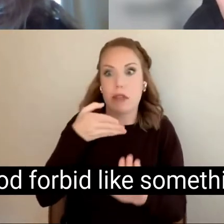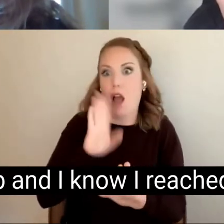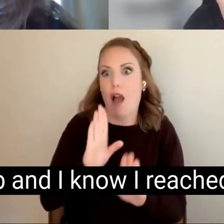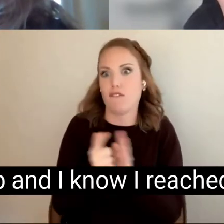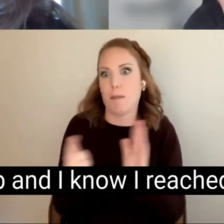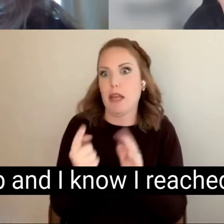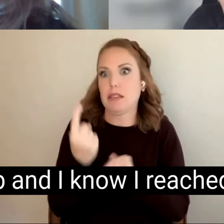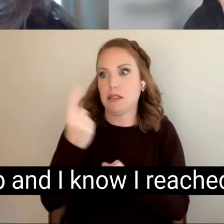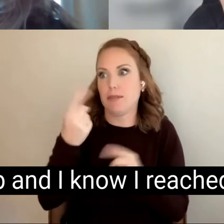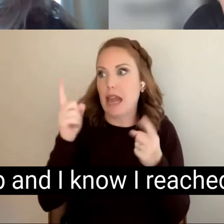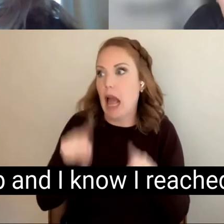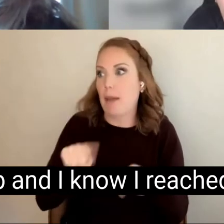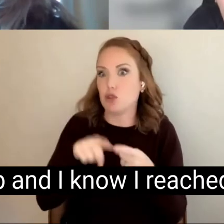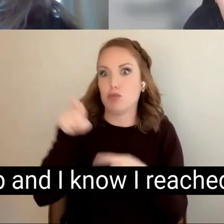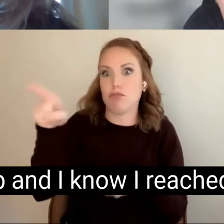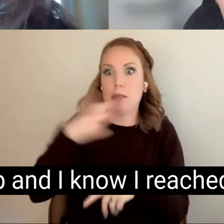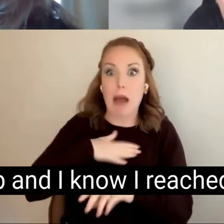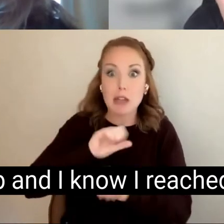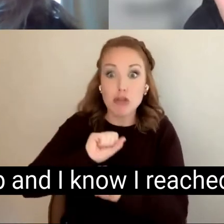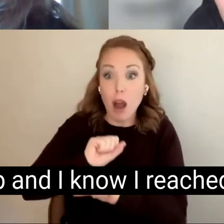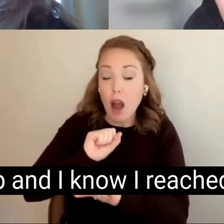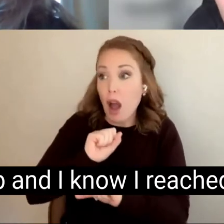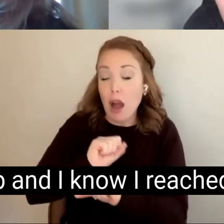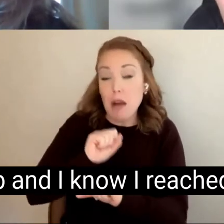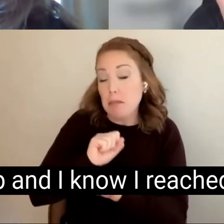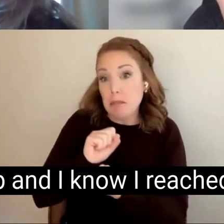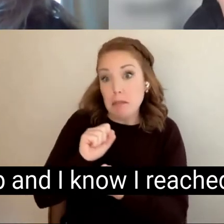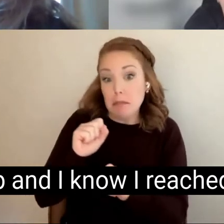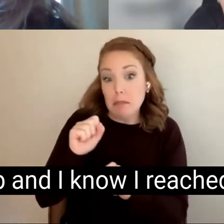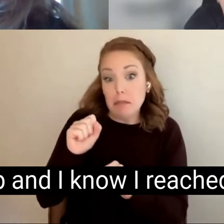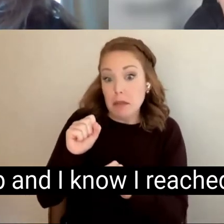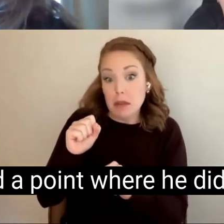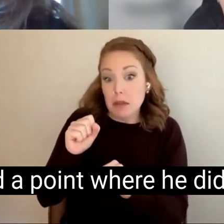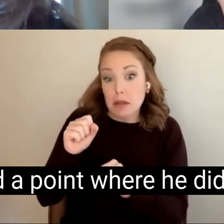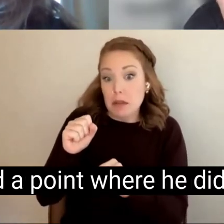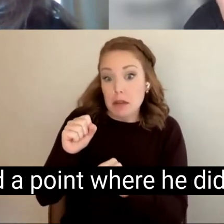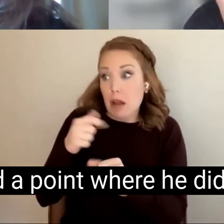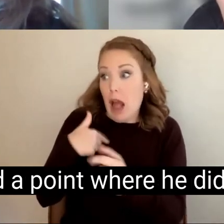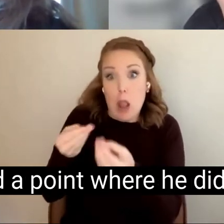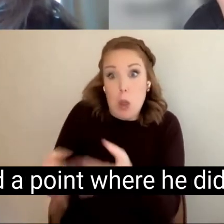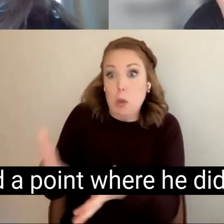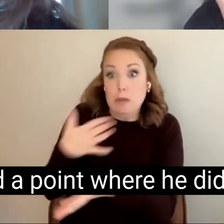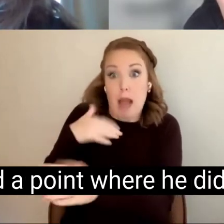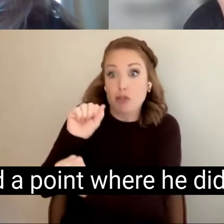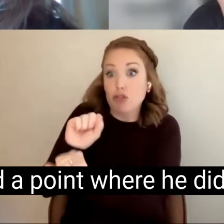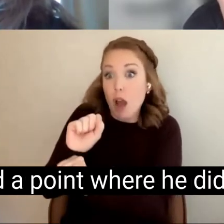at my job and I know I reached my job around had a point where he didn't, maybe